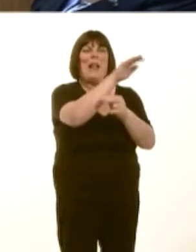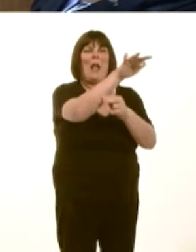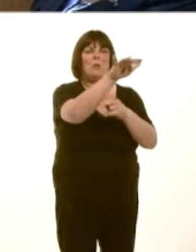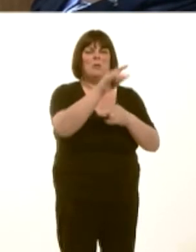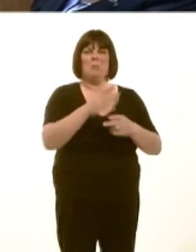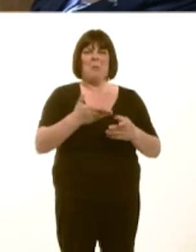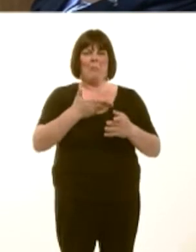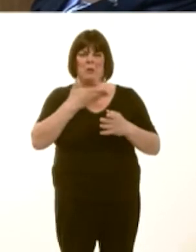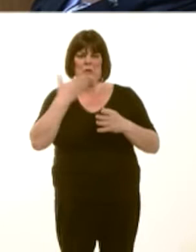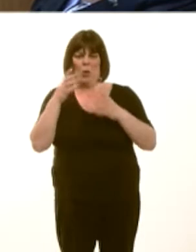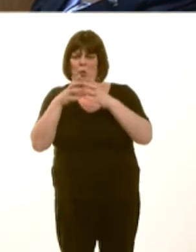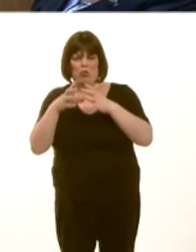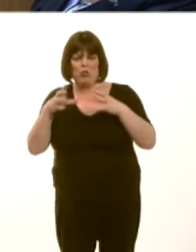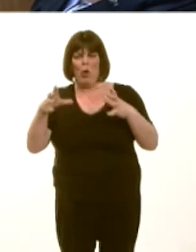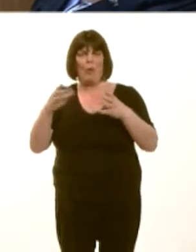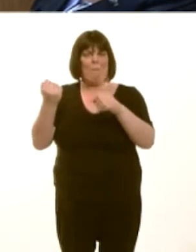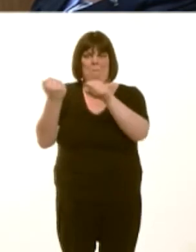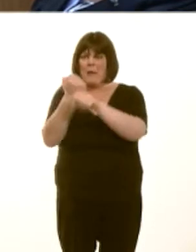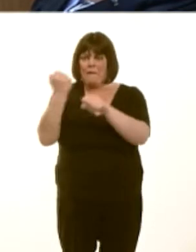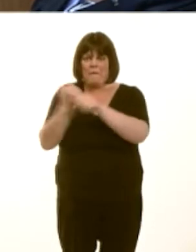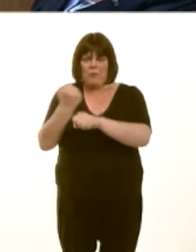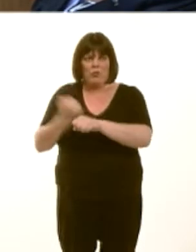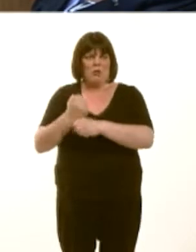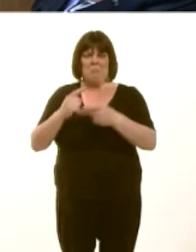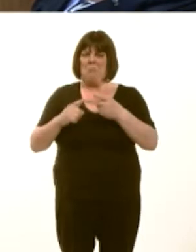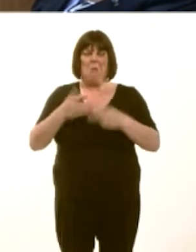nid oes twf o ran faint mae pobl yn ei ennill.